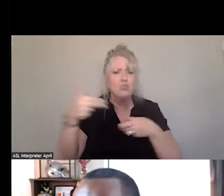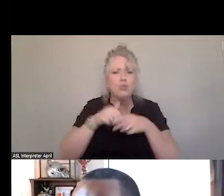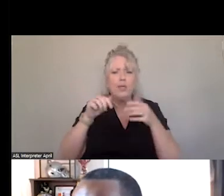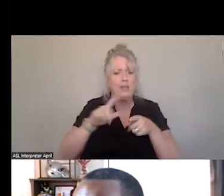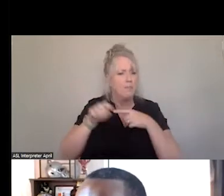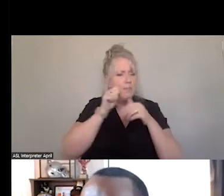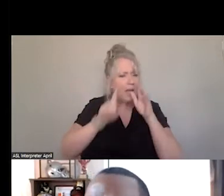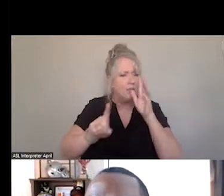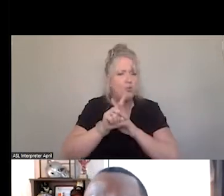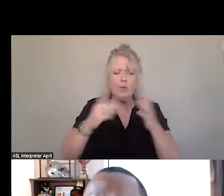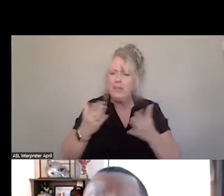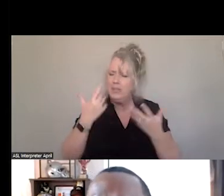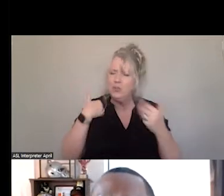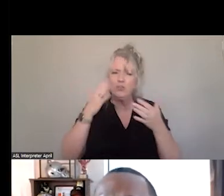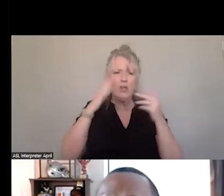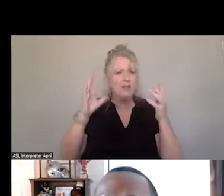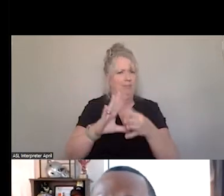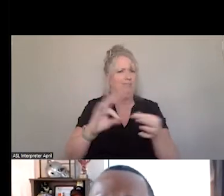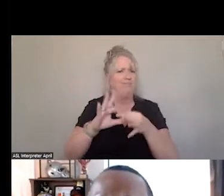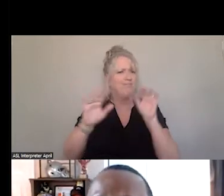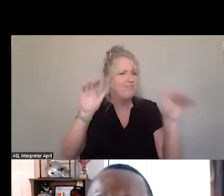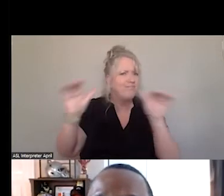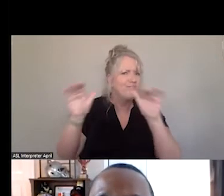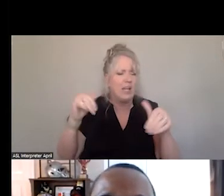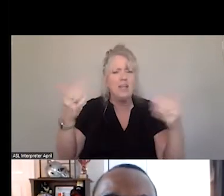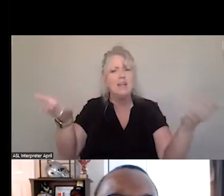BY ALL MEANS, GET THE WORD OUT TO THEM. INVITE THEM TO THE CRISIS JAM.